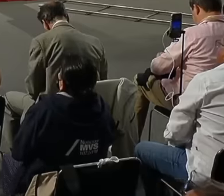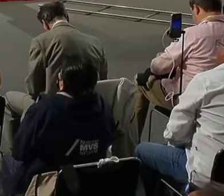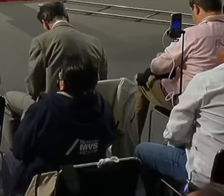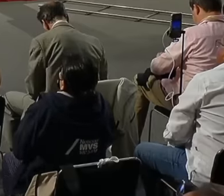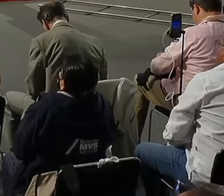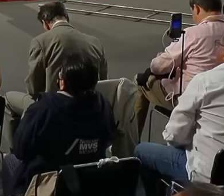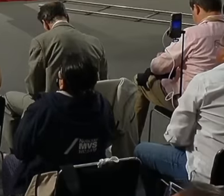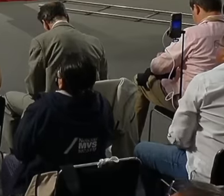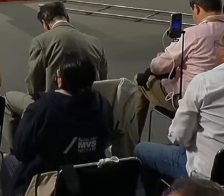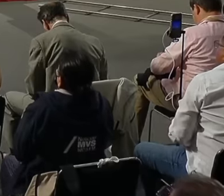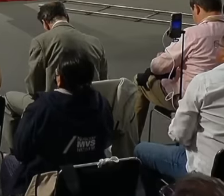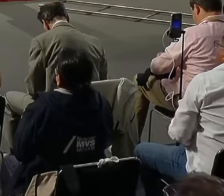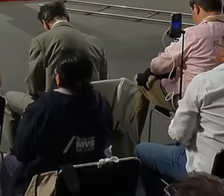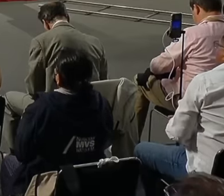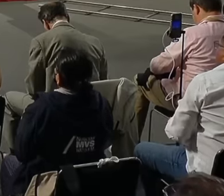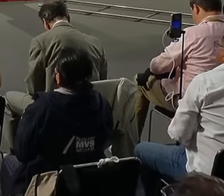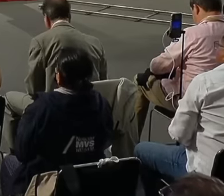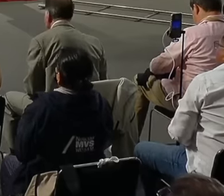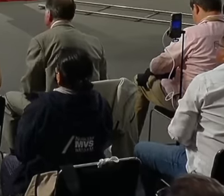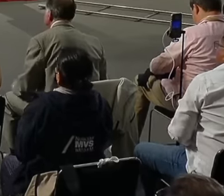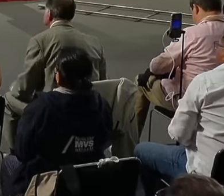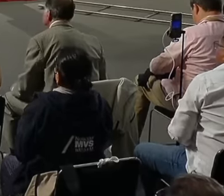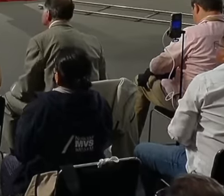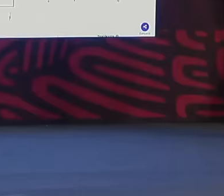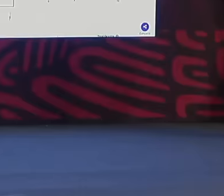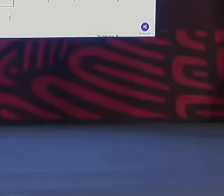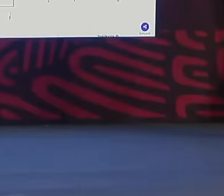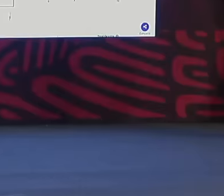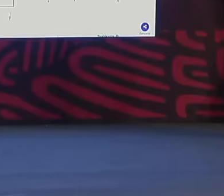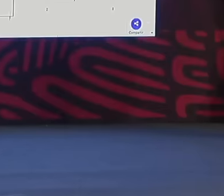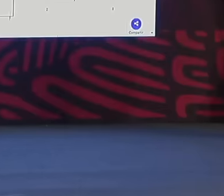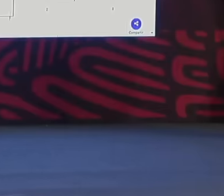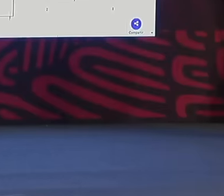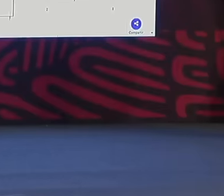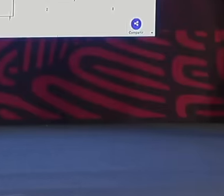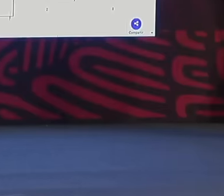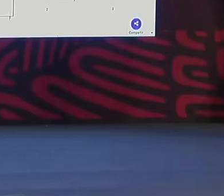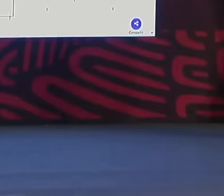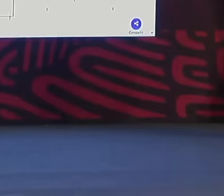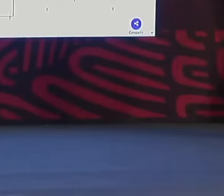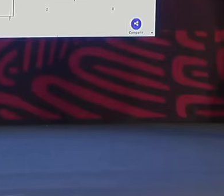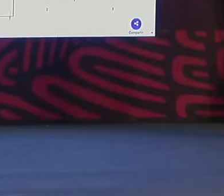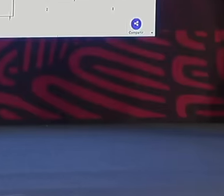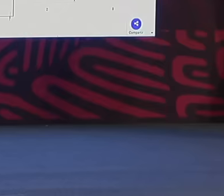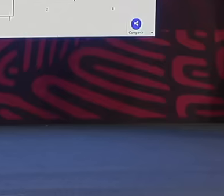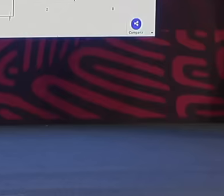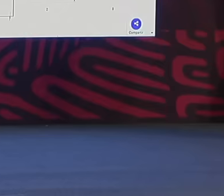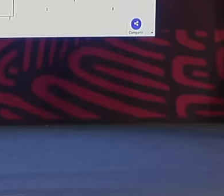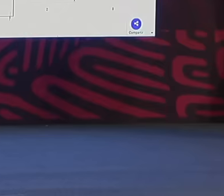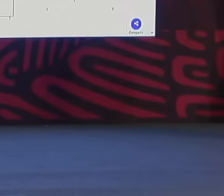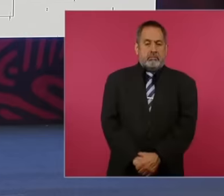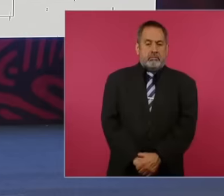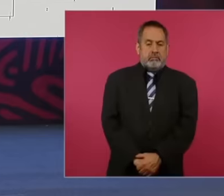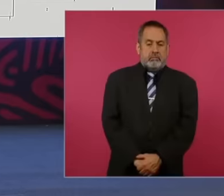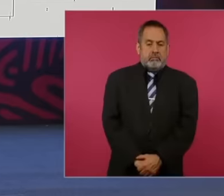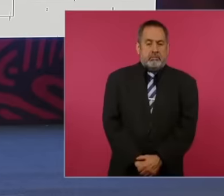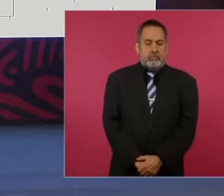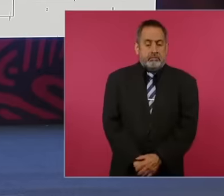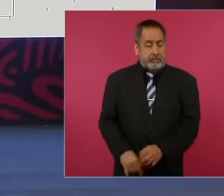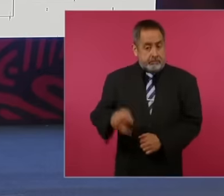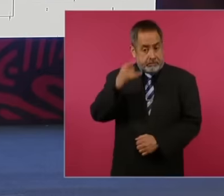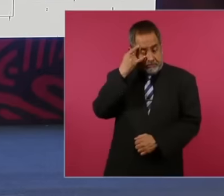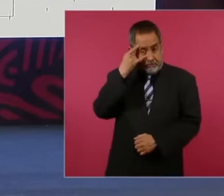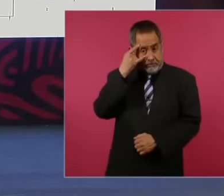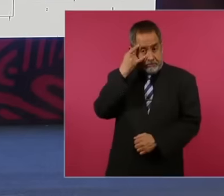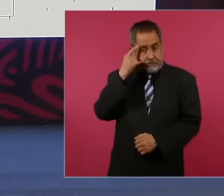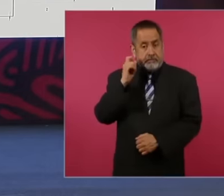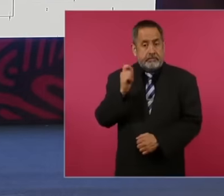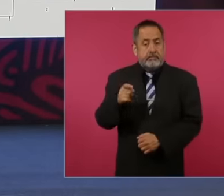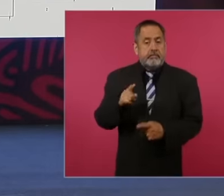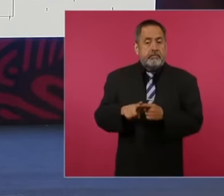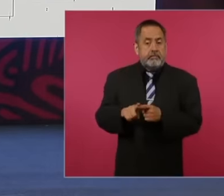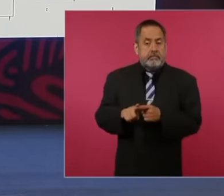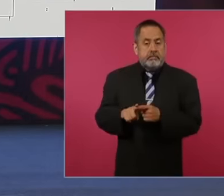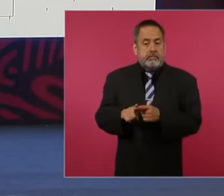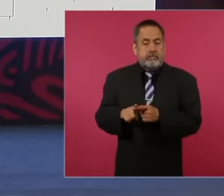first minority pan pri perrede forward in the case of Campeche obtains eh majority